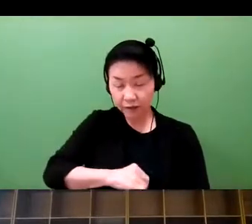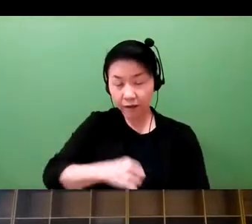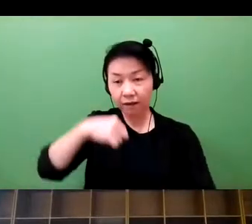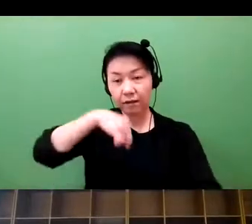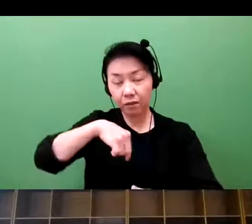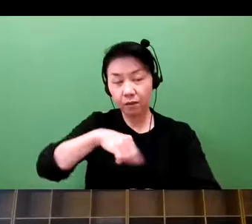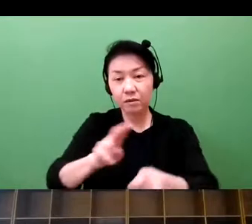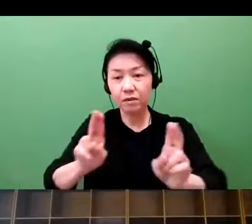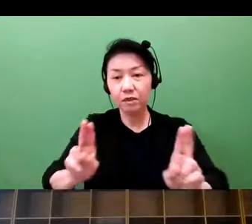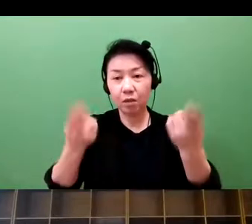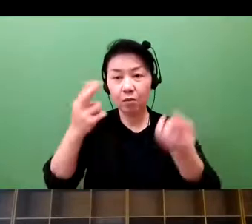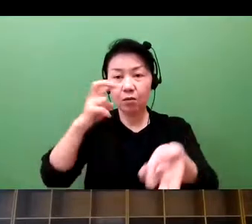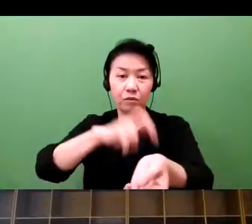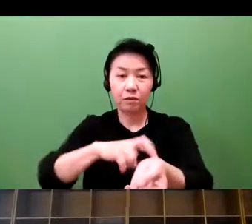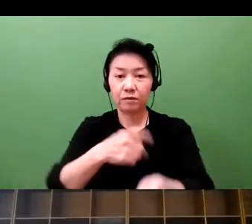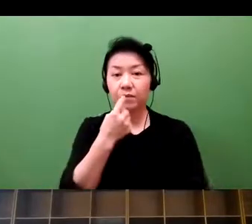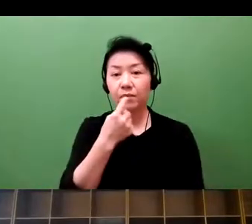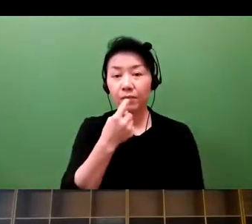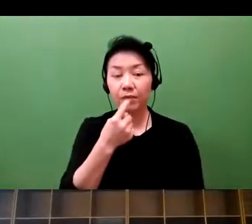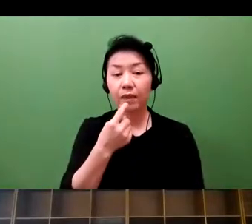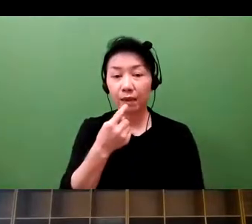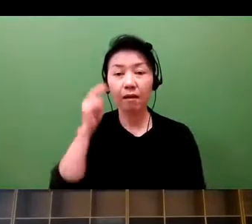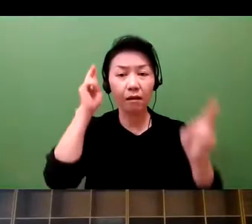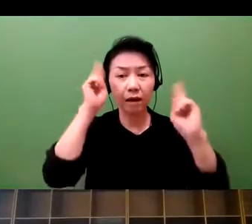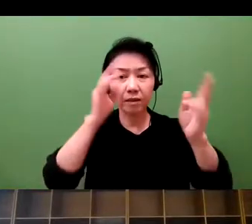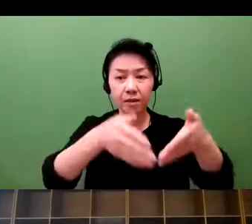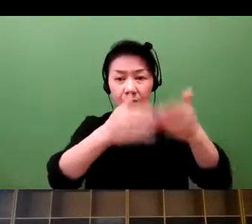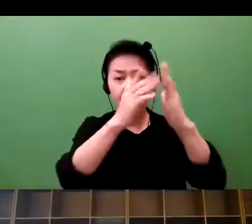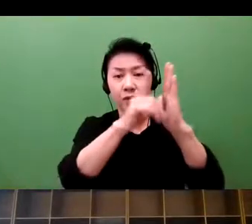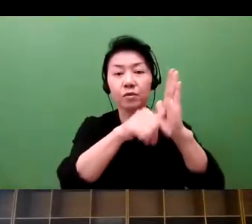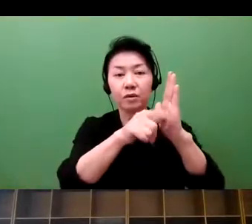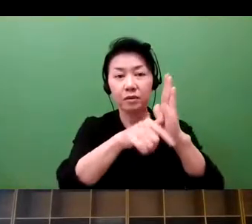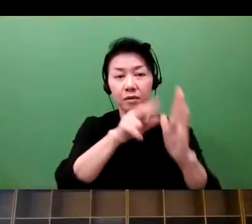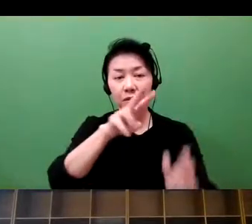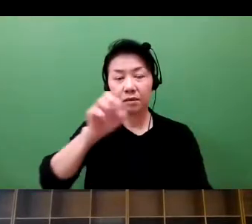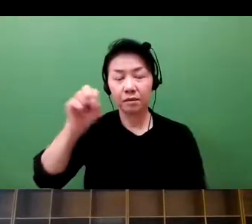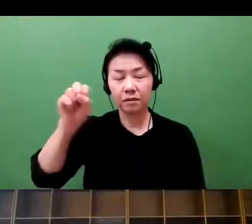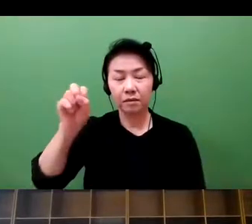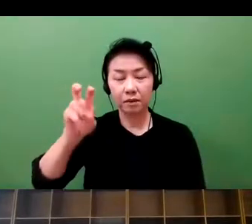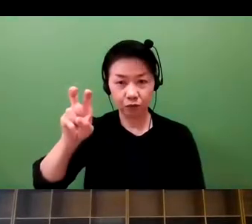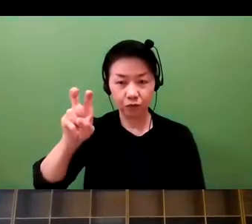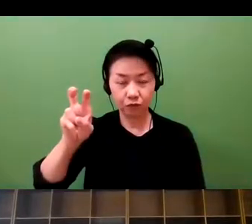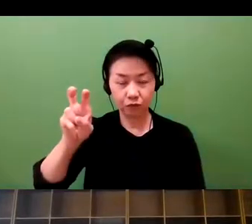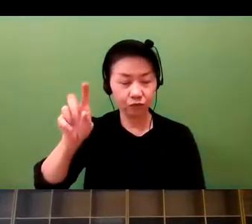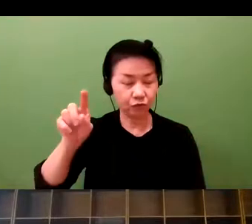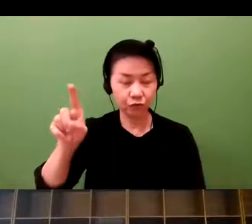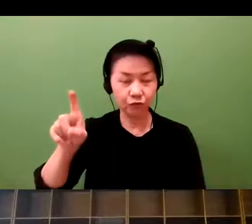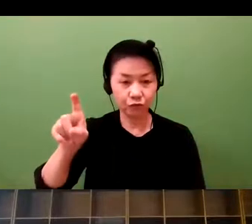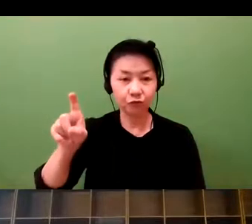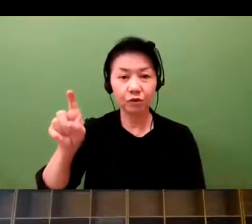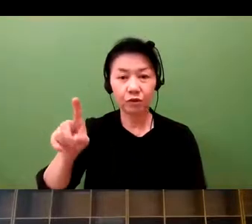I am a respiratory doctor, and I began the business very recently.